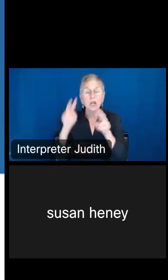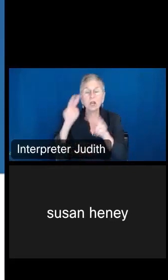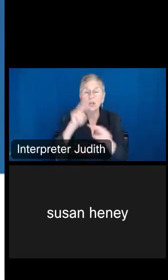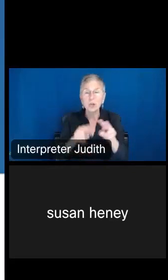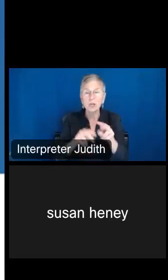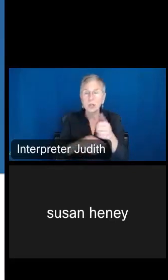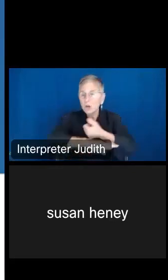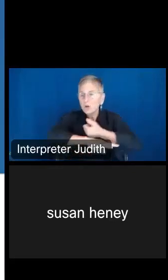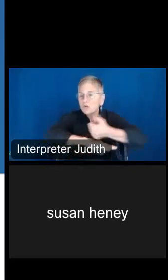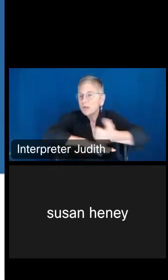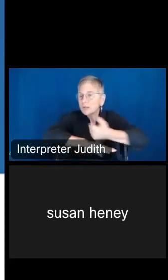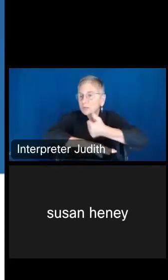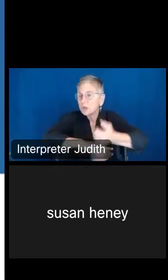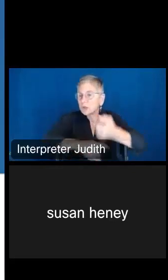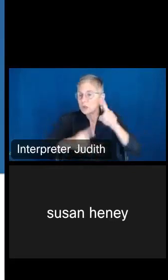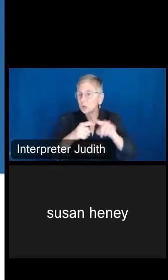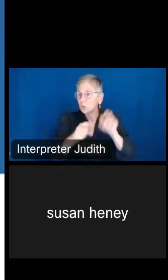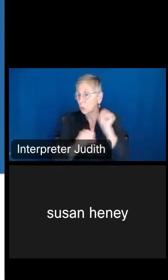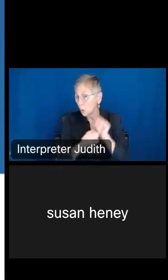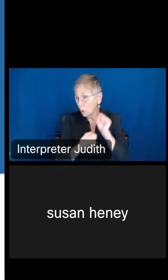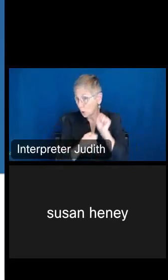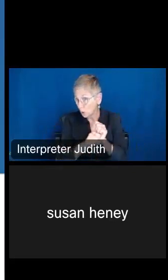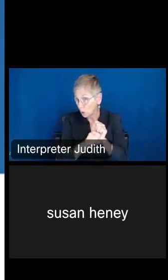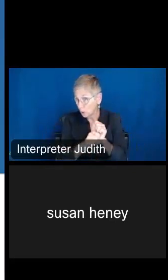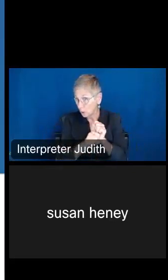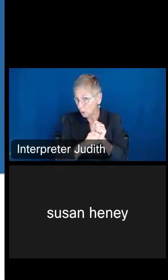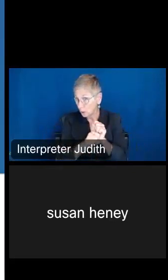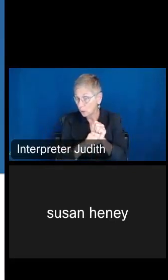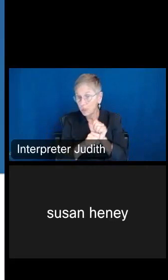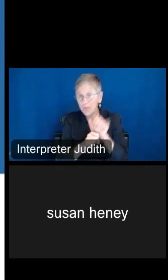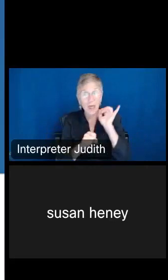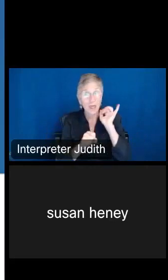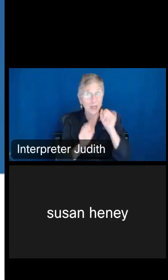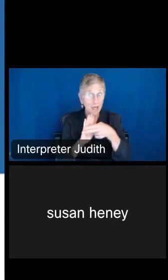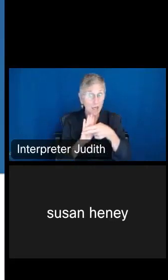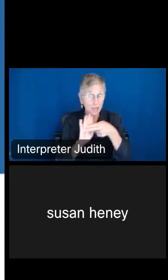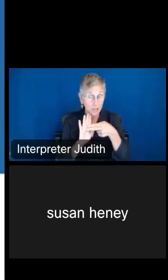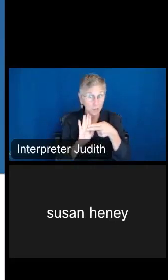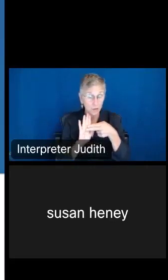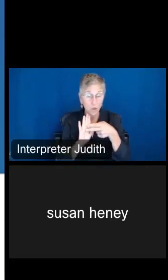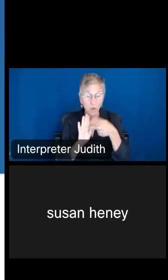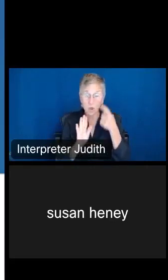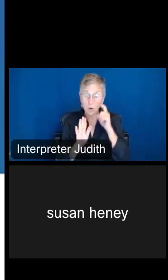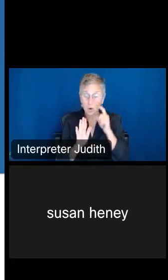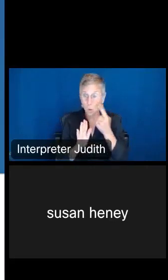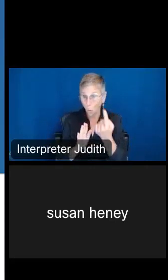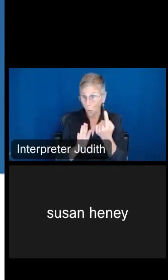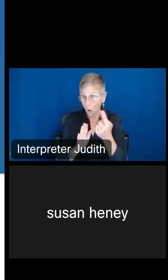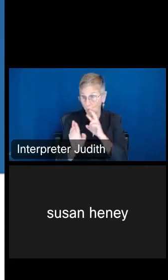work, because in that label, you're going to note that one of the responses is work